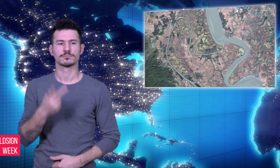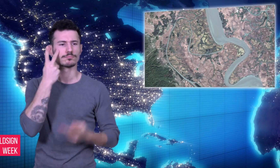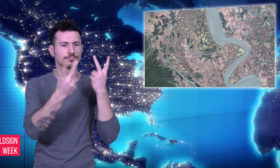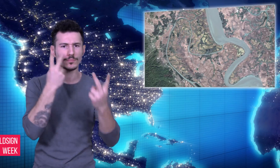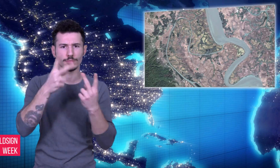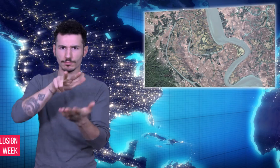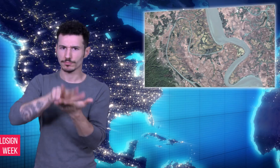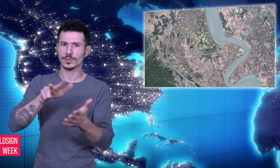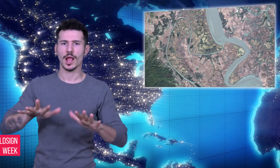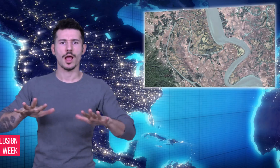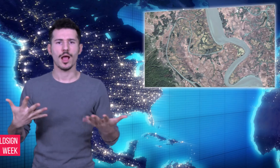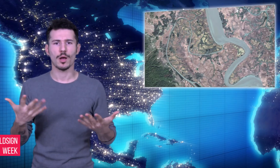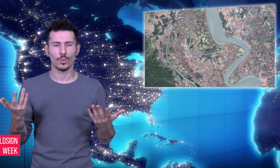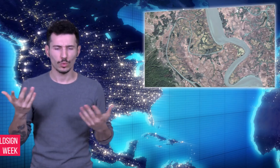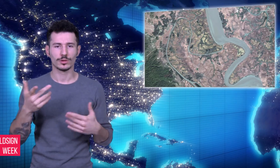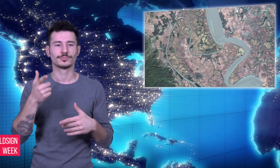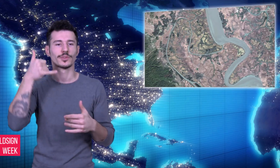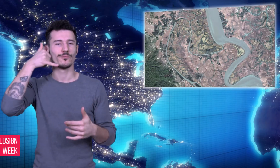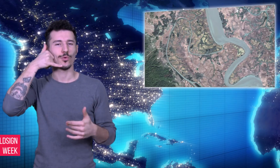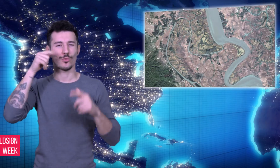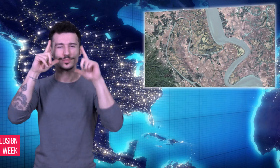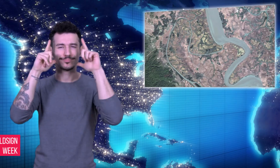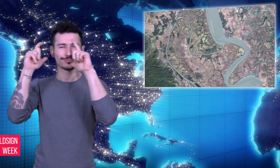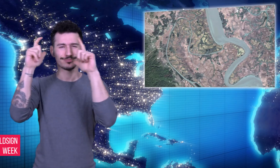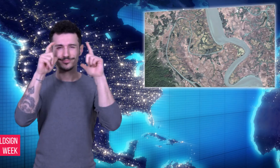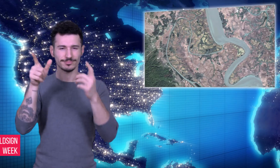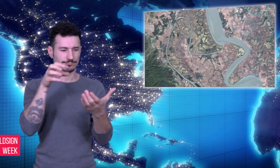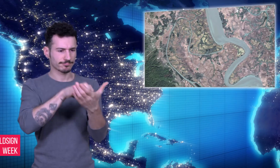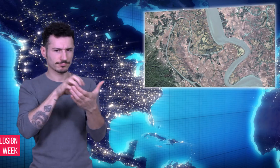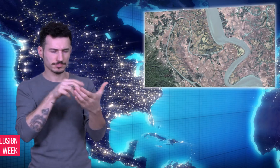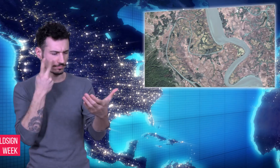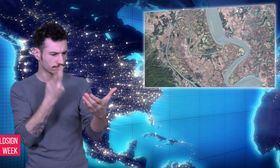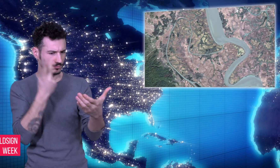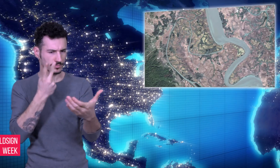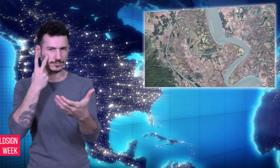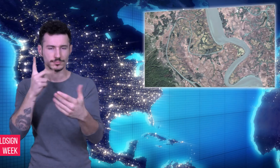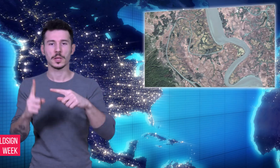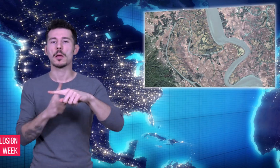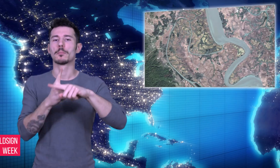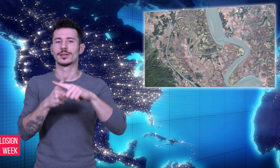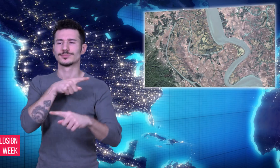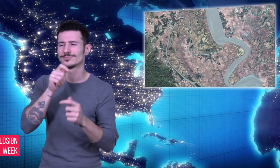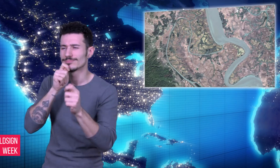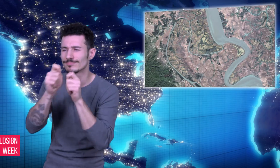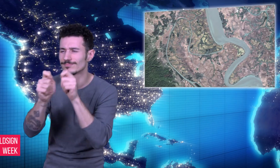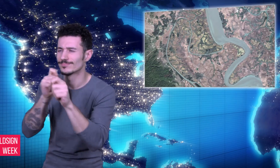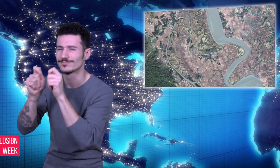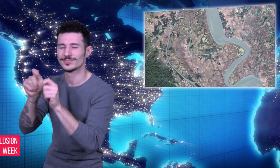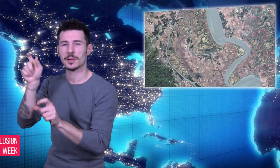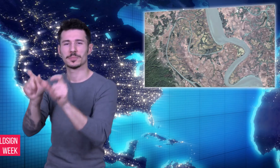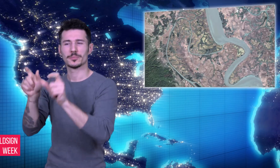survivors which indicated that “Myanmar